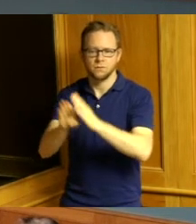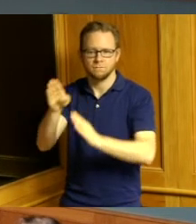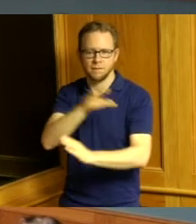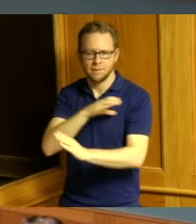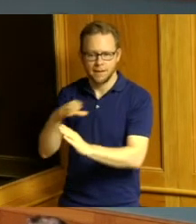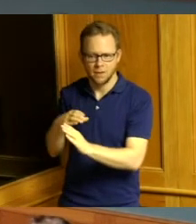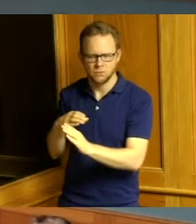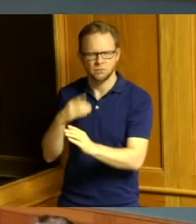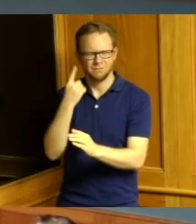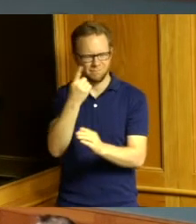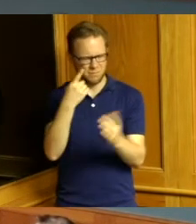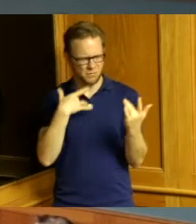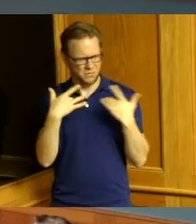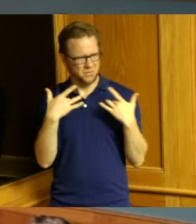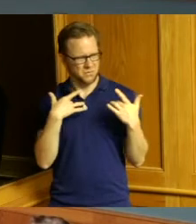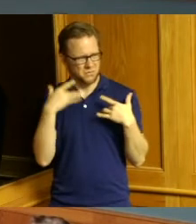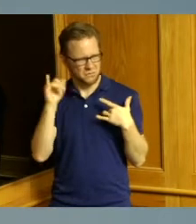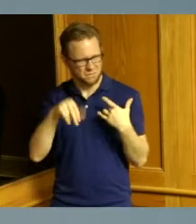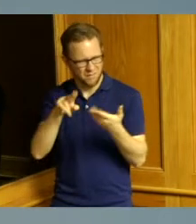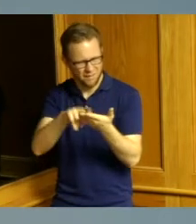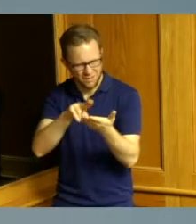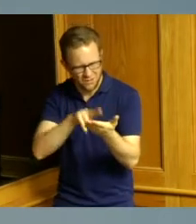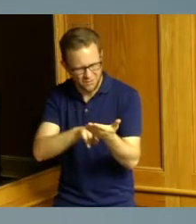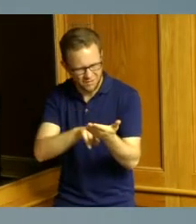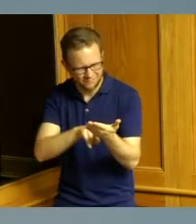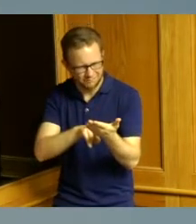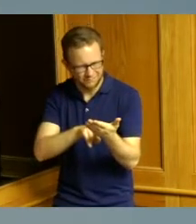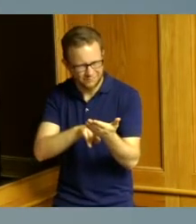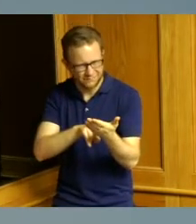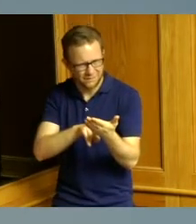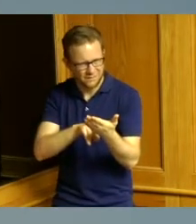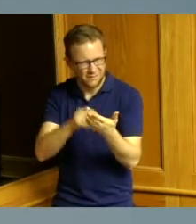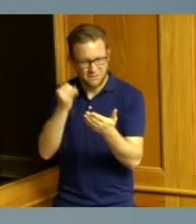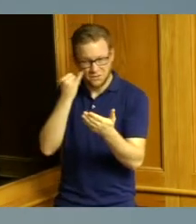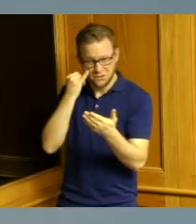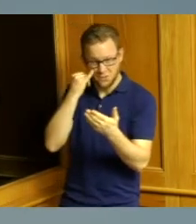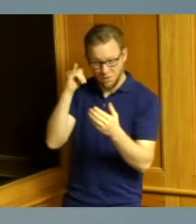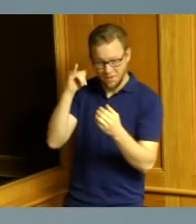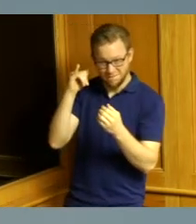concern about the the contract and and whether or not that should be something that's outsourced